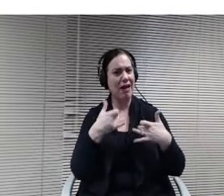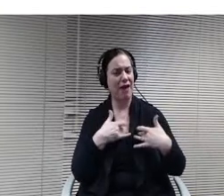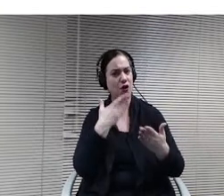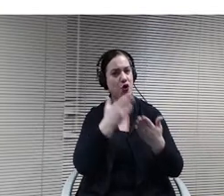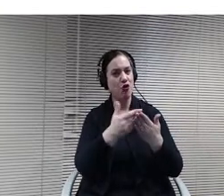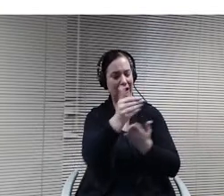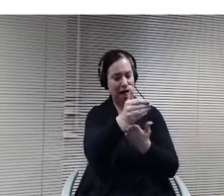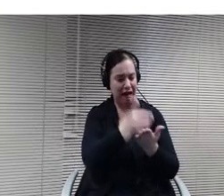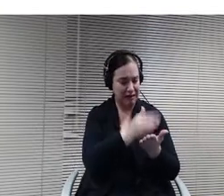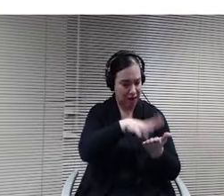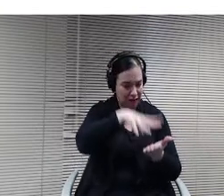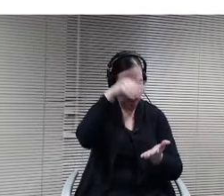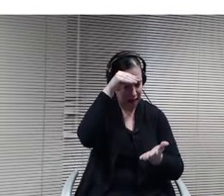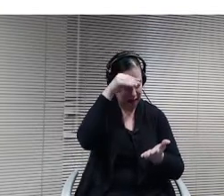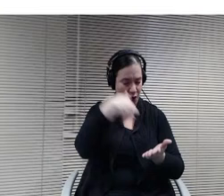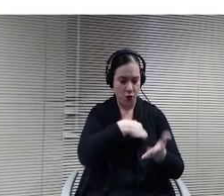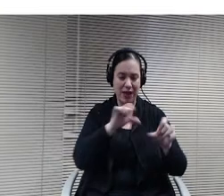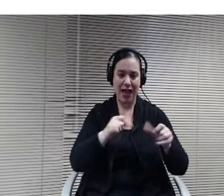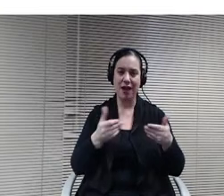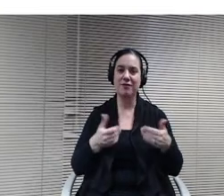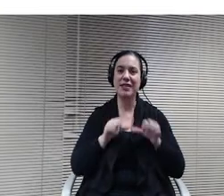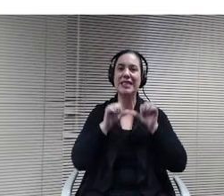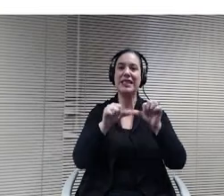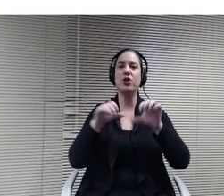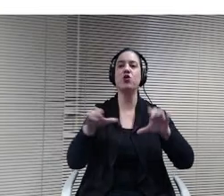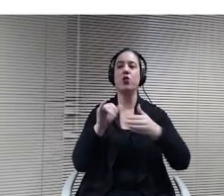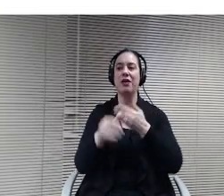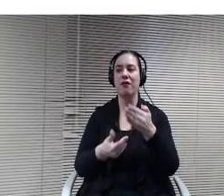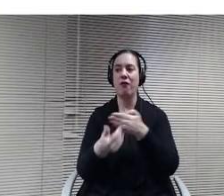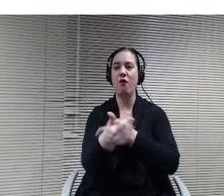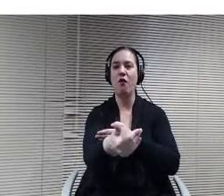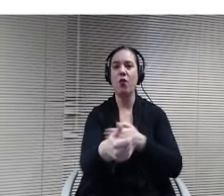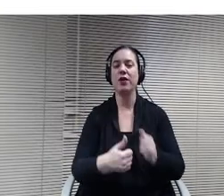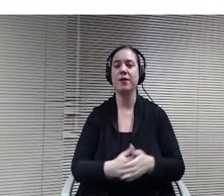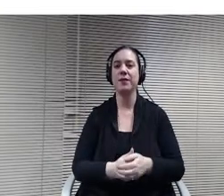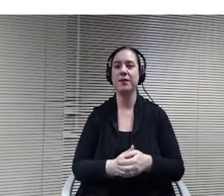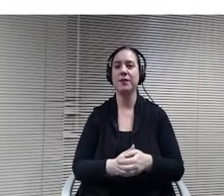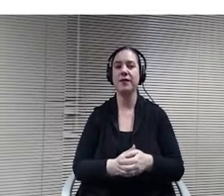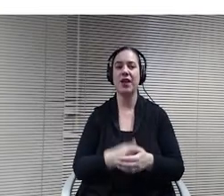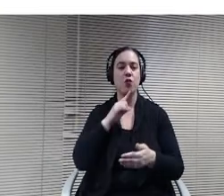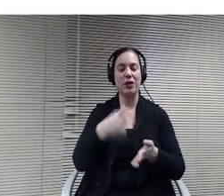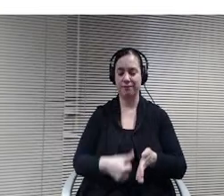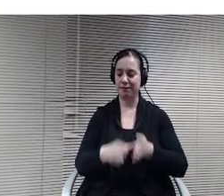carry forward moving on and then again just highlighting how important planning time and support for the staff has been